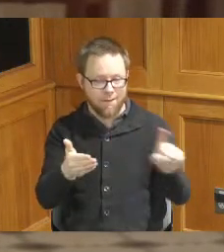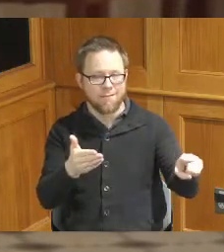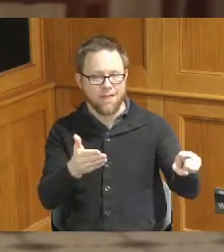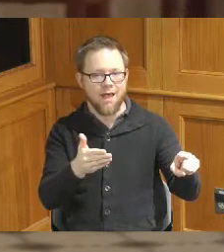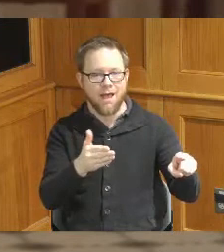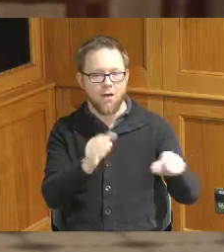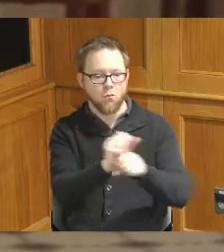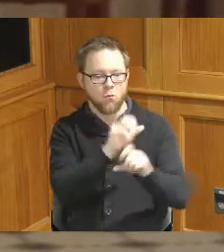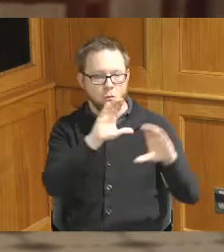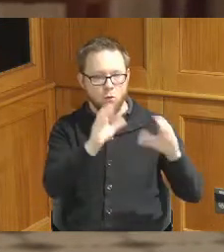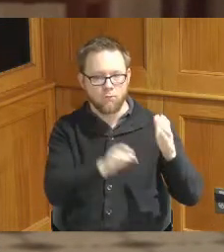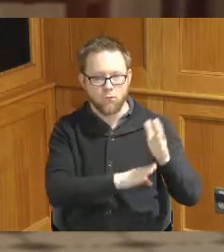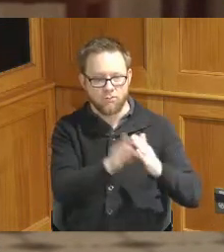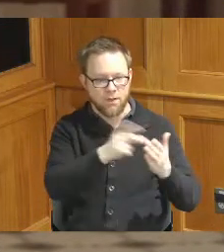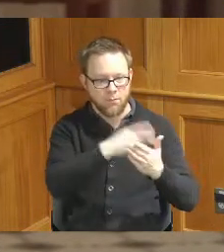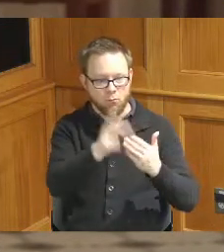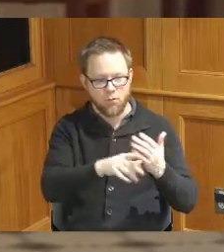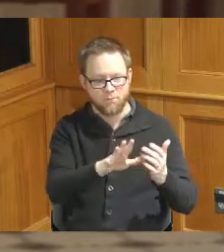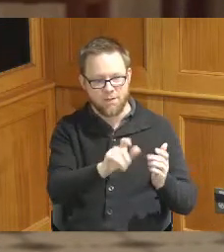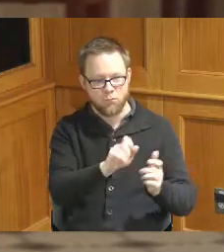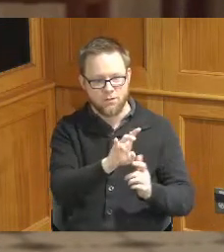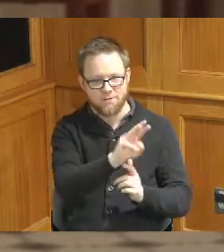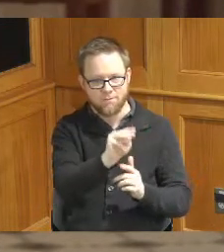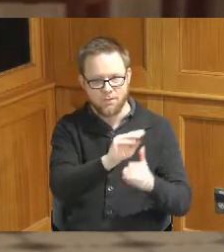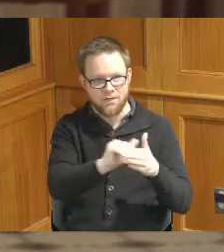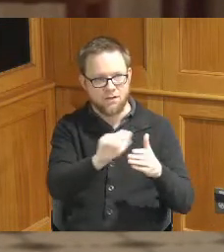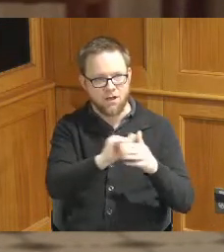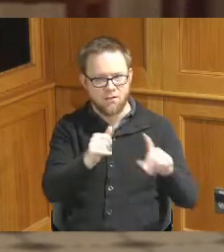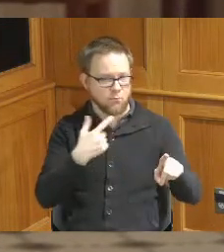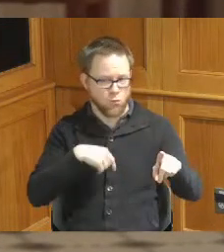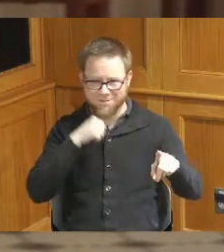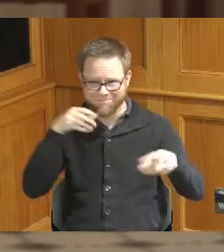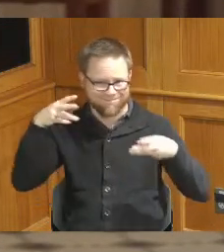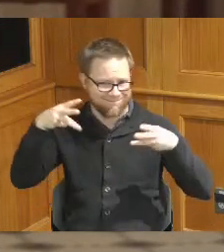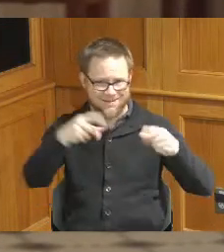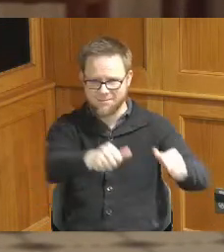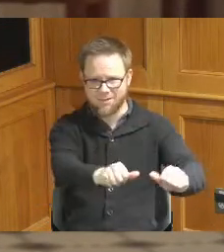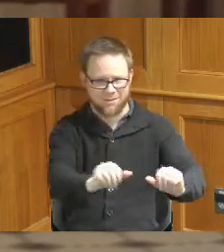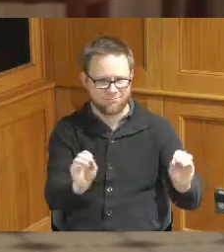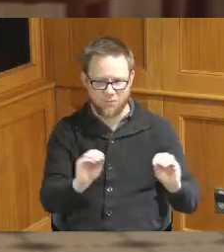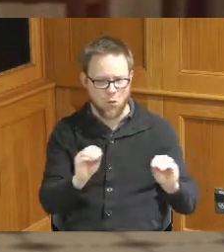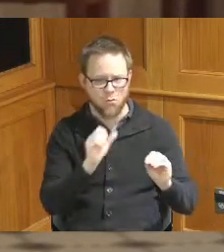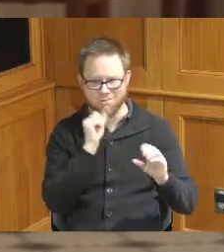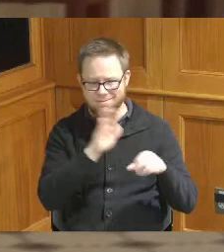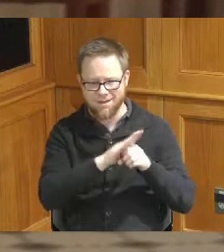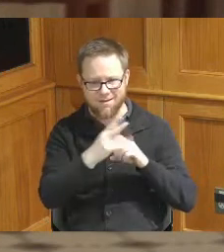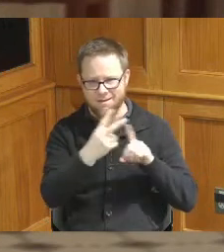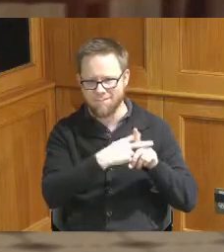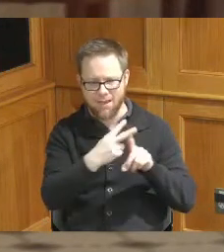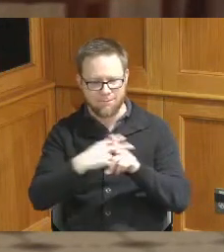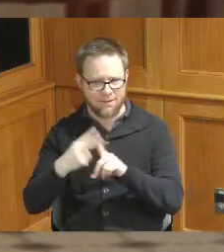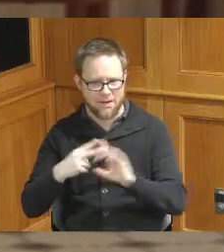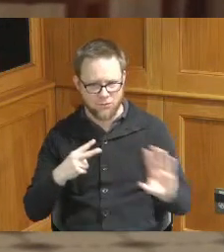5.7 for that but we are we did not come near that in terms of applications so we recommend